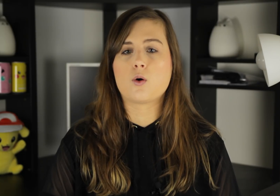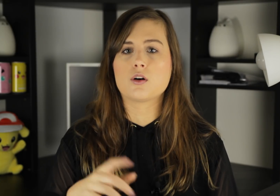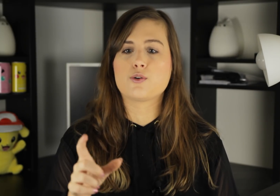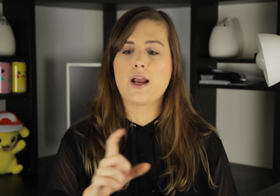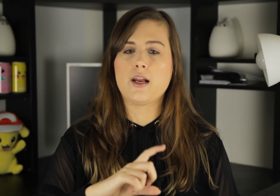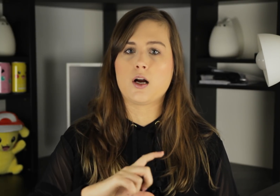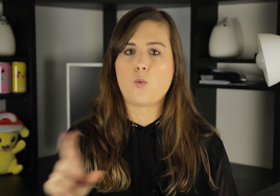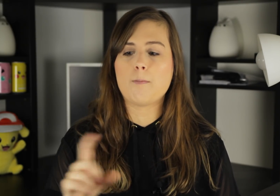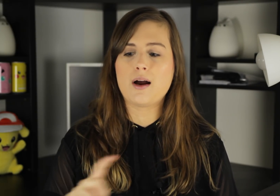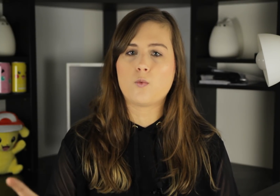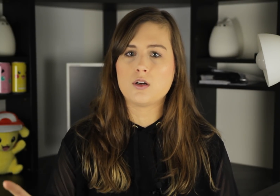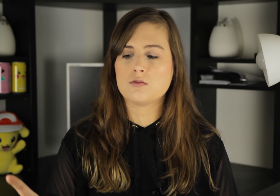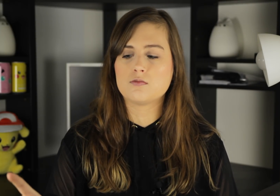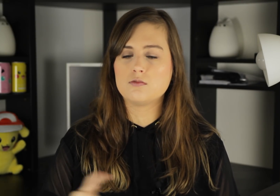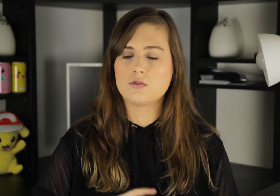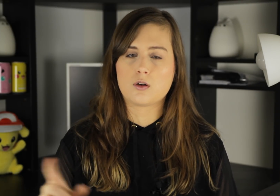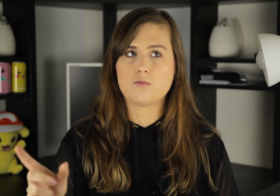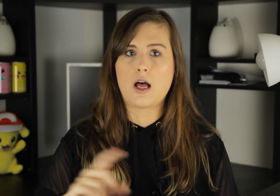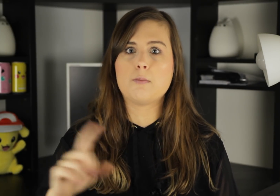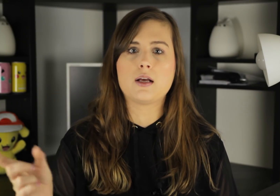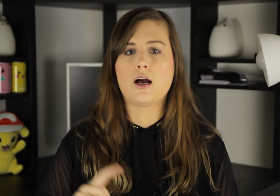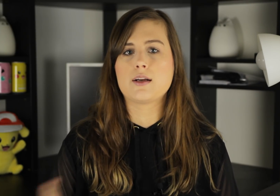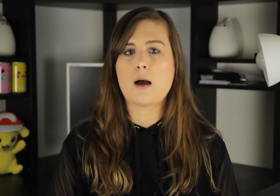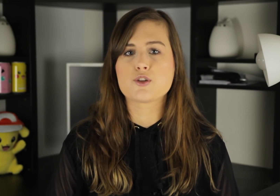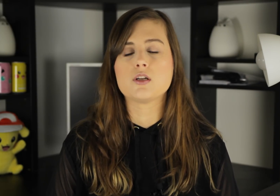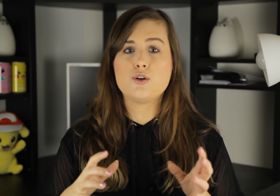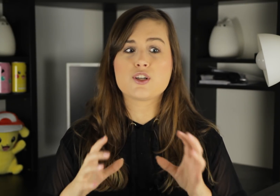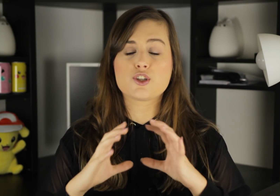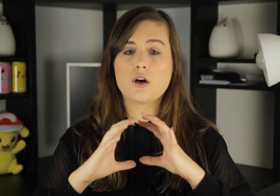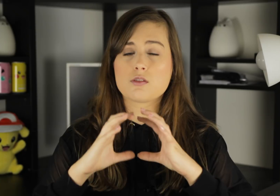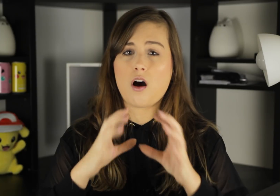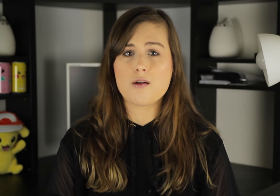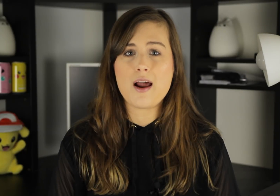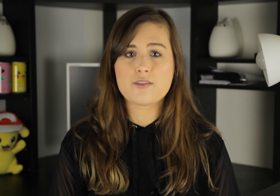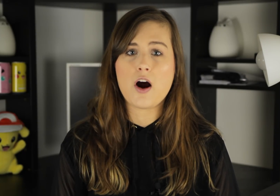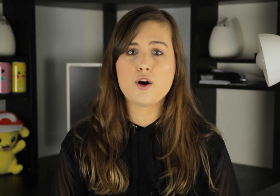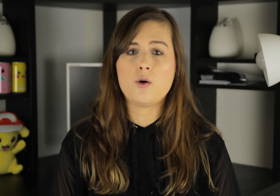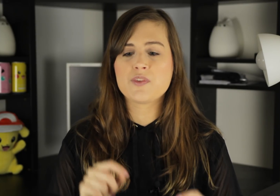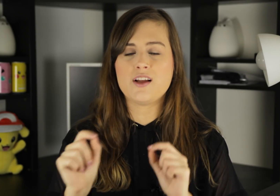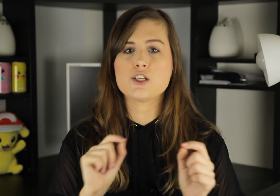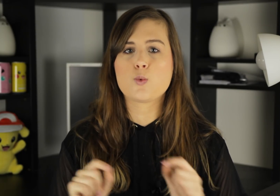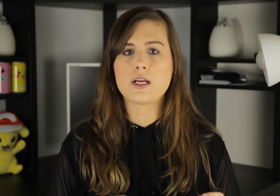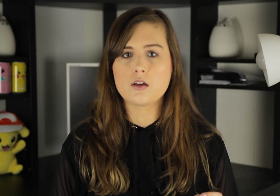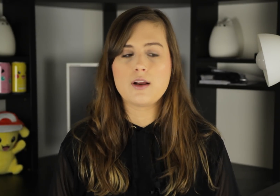or creating a one-by-one or line-by-line caption, you could just go through the automatic file and then tweak it.